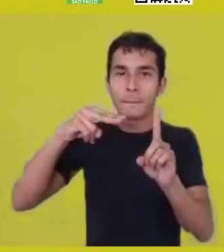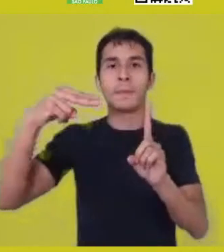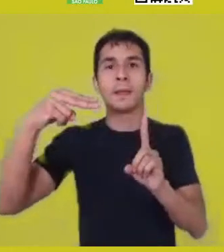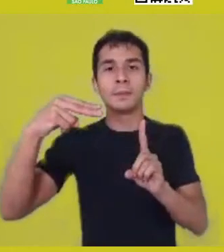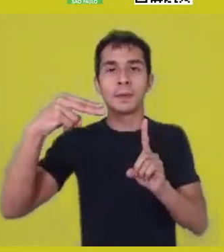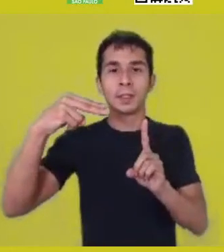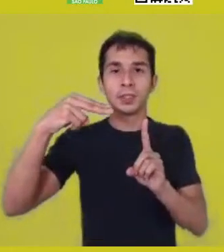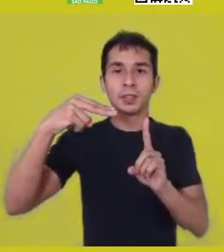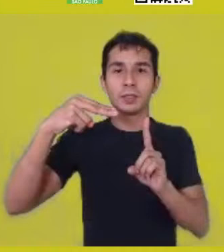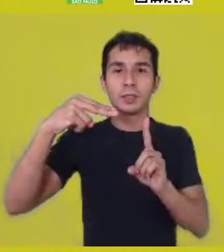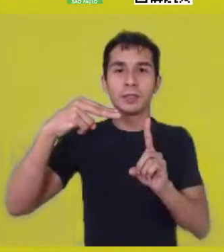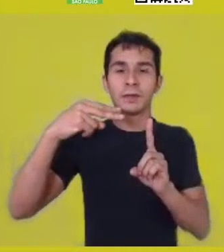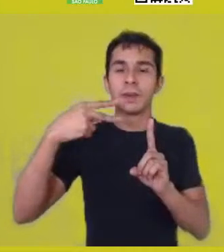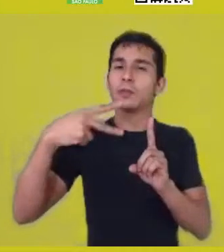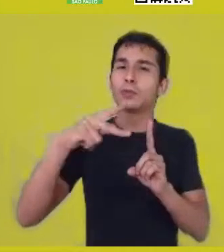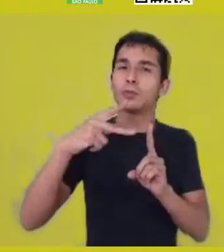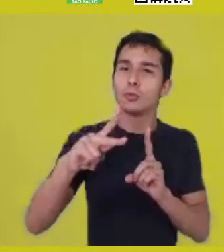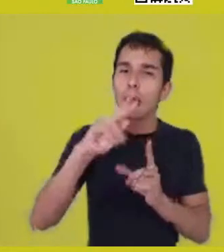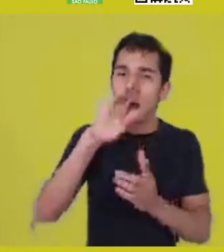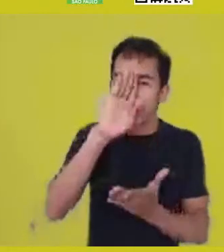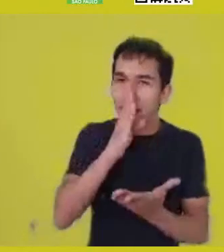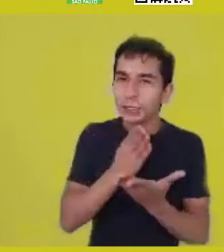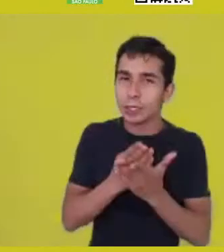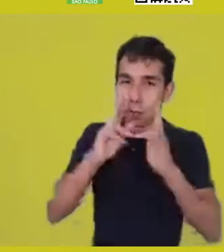And there’s another question I’ll collate with this one